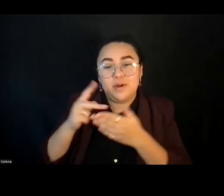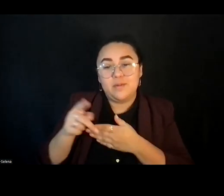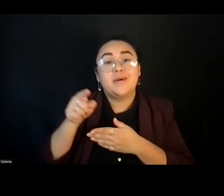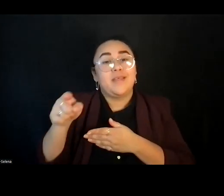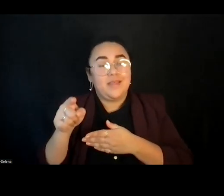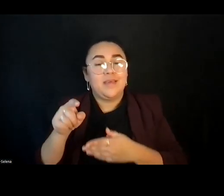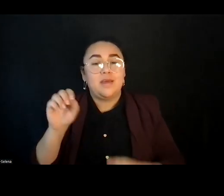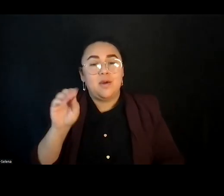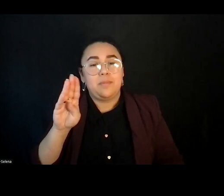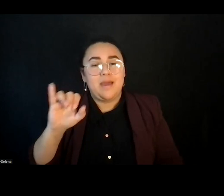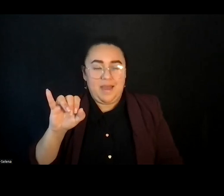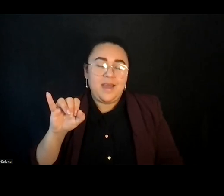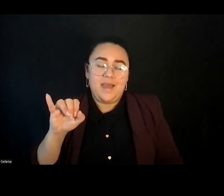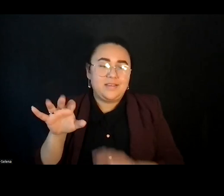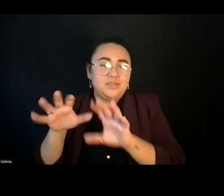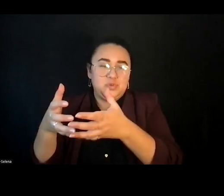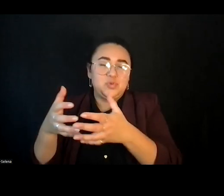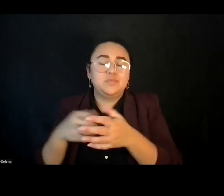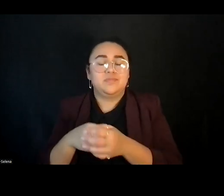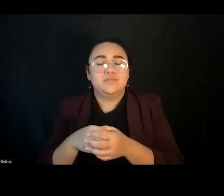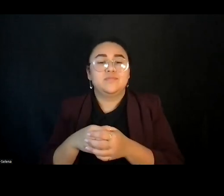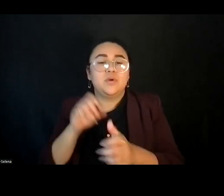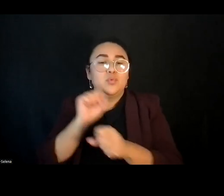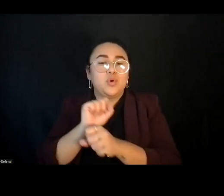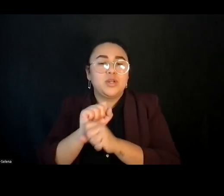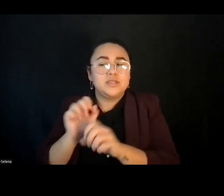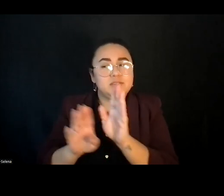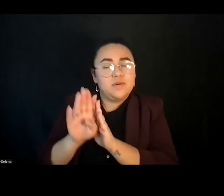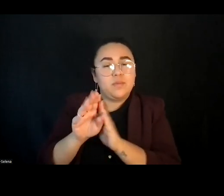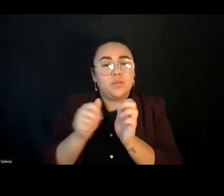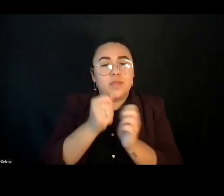OBI, has been working on with artists and participatory action researchers.